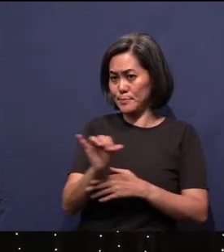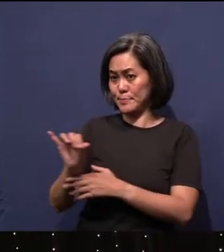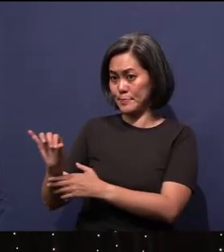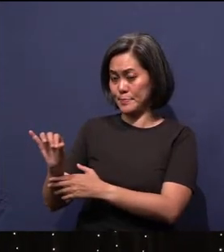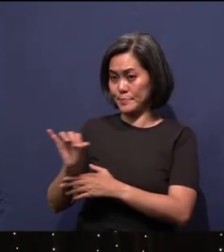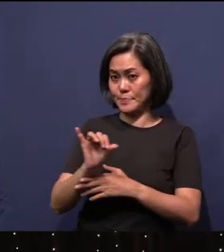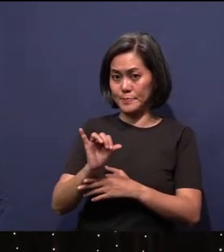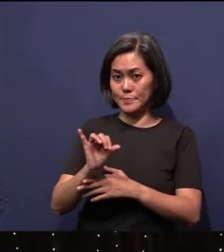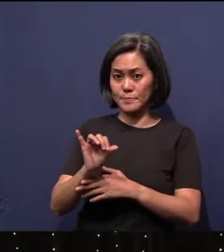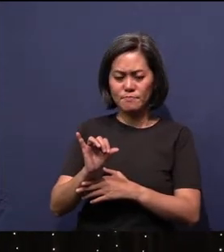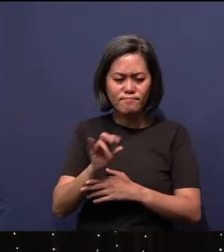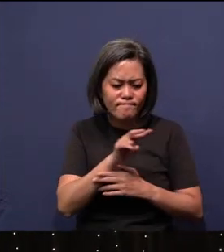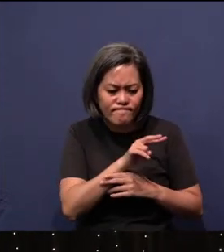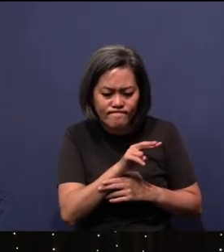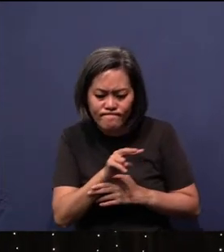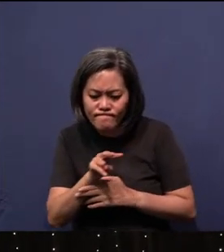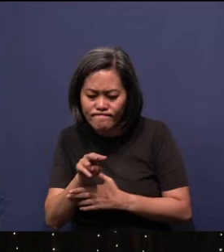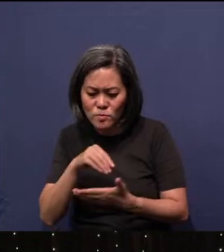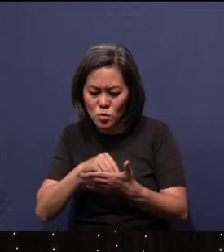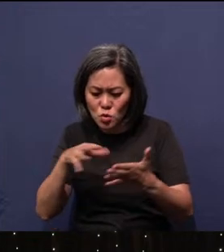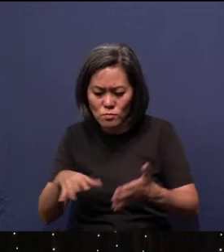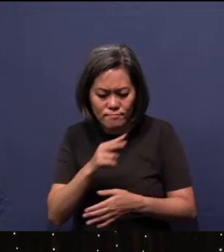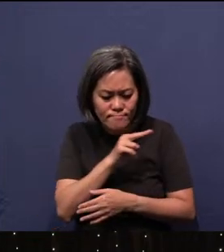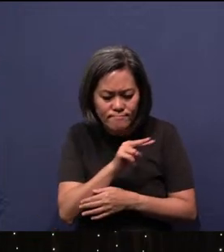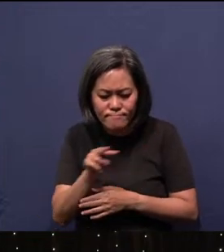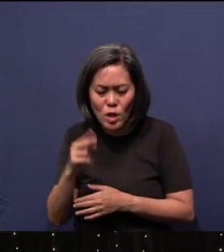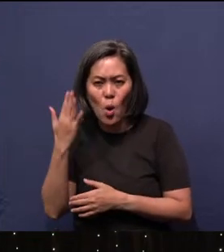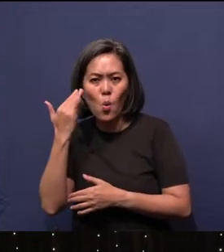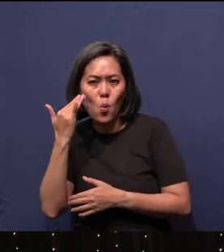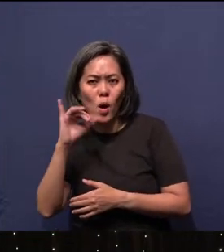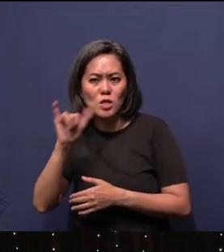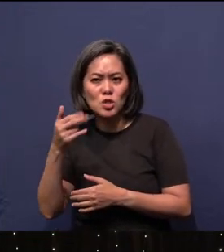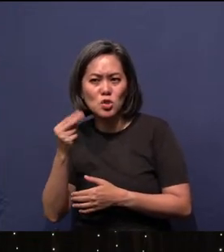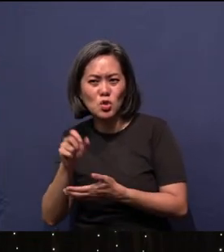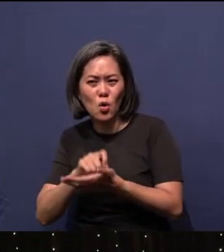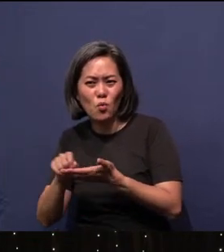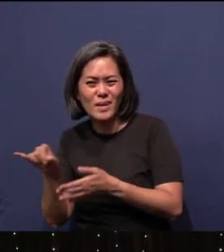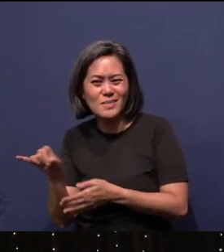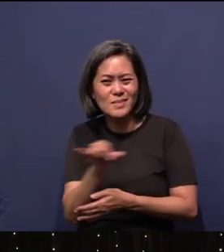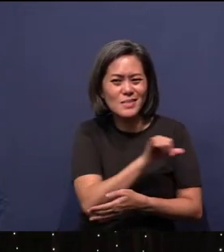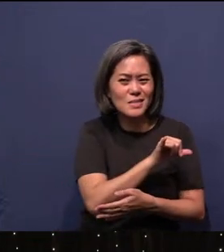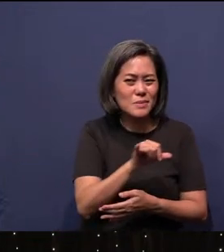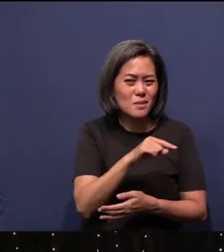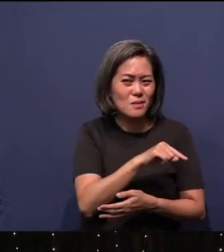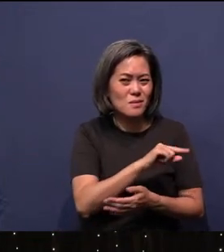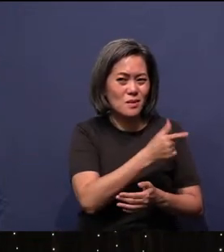Scholars have seen - why did John write after the book of Genesis? And so throughout